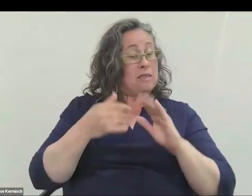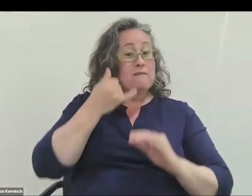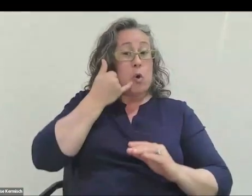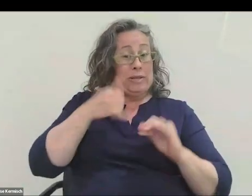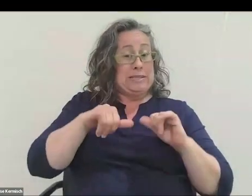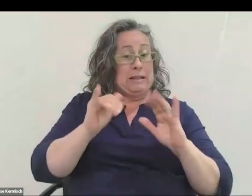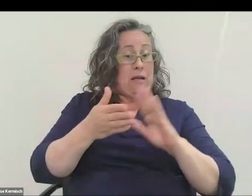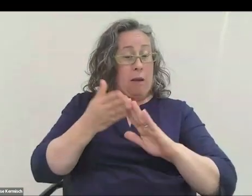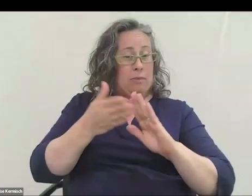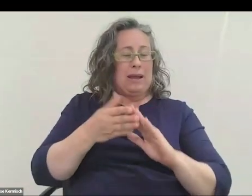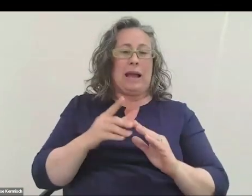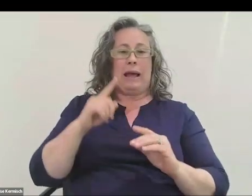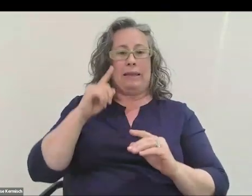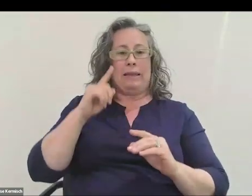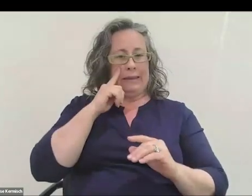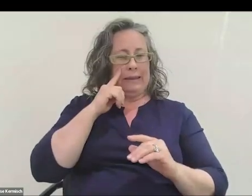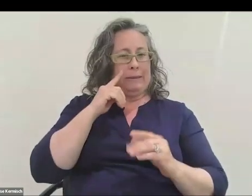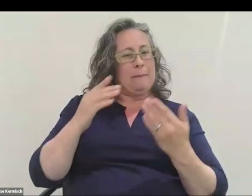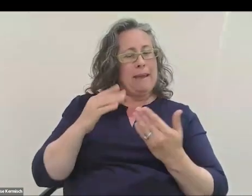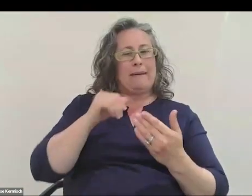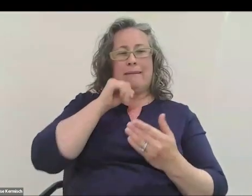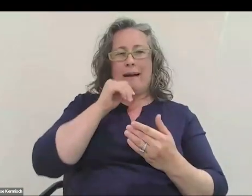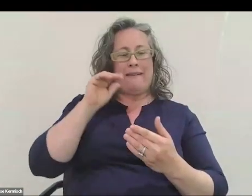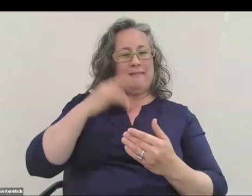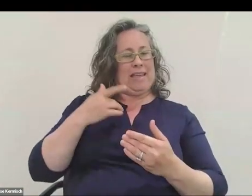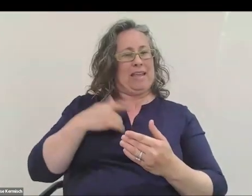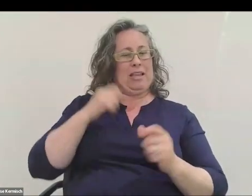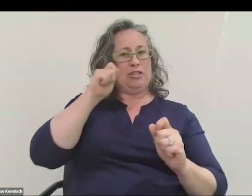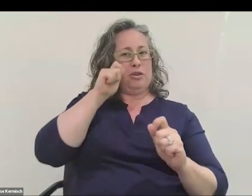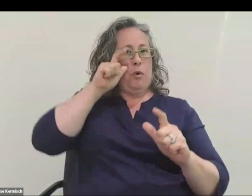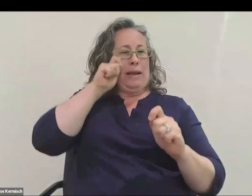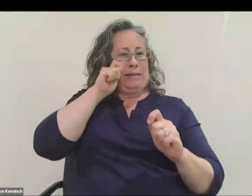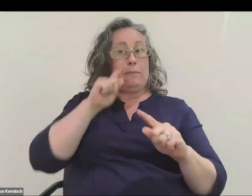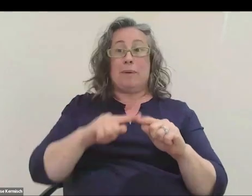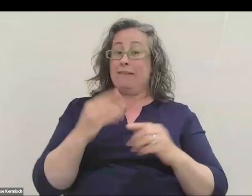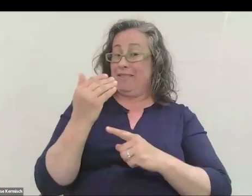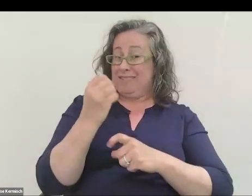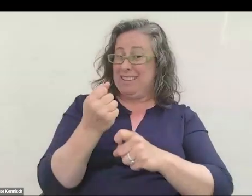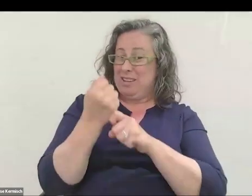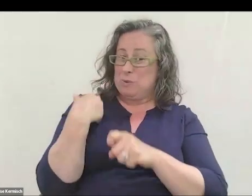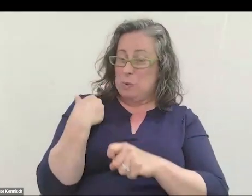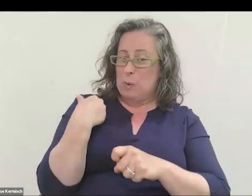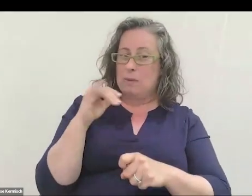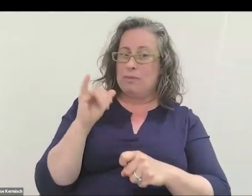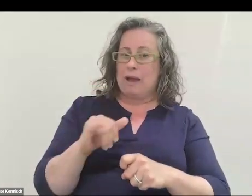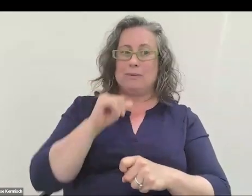that's maybe not so surprising but 15 years ago, that was a really unexpected result.